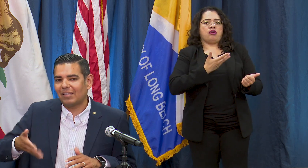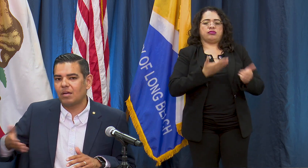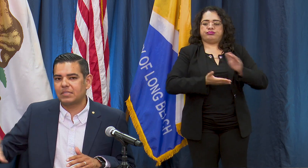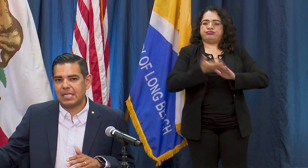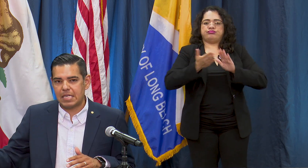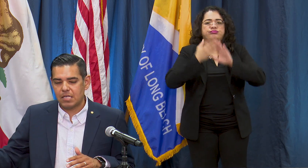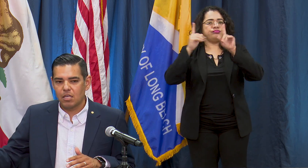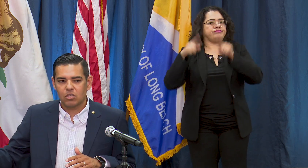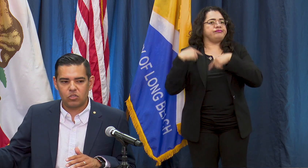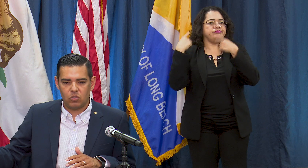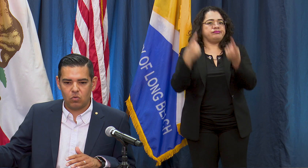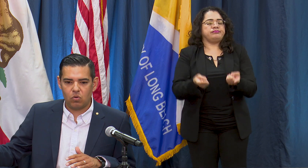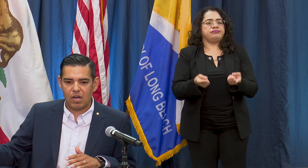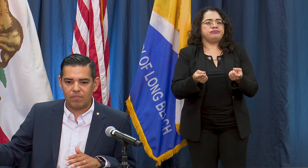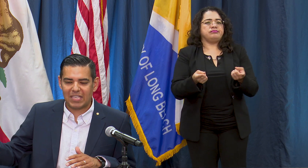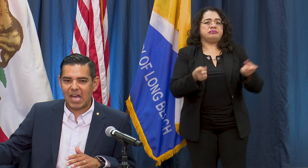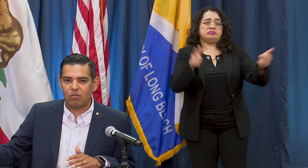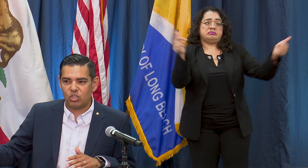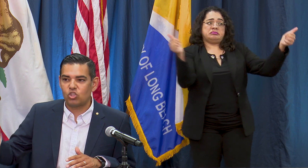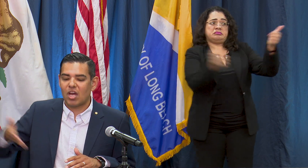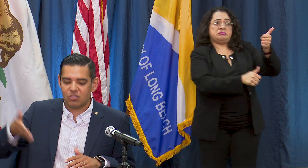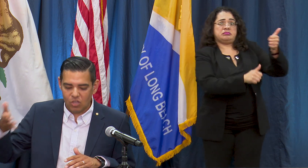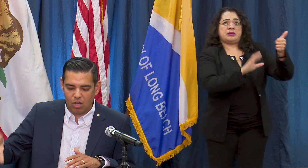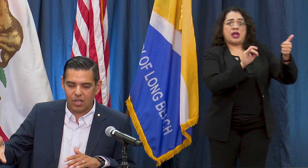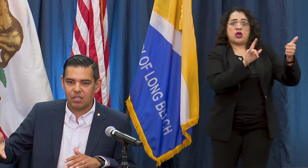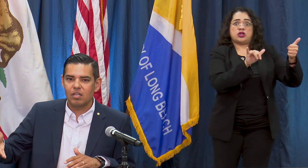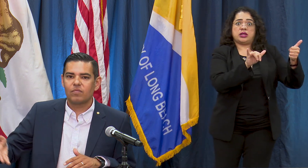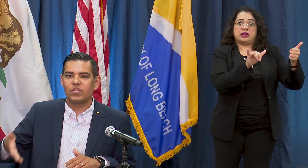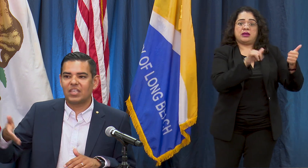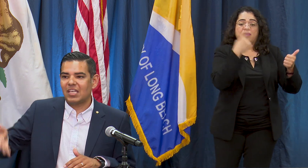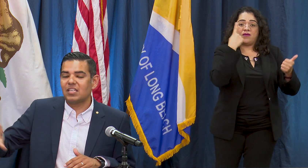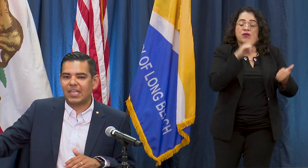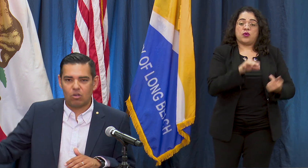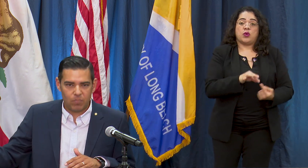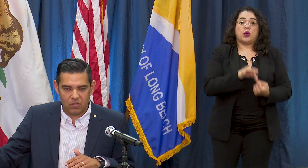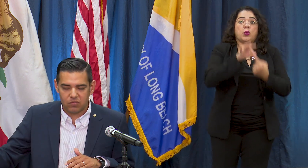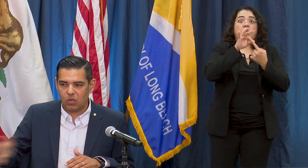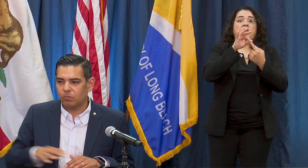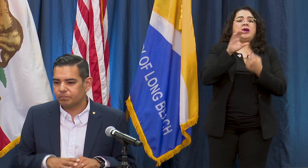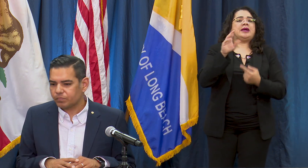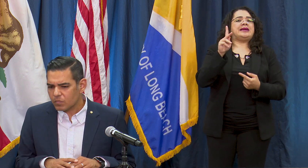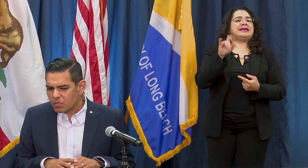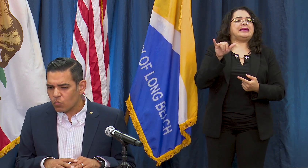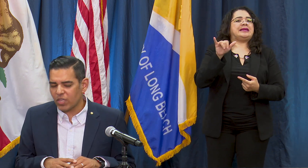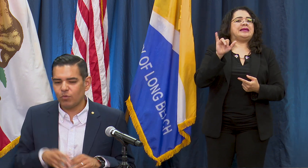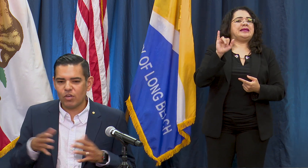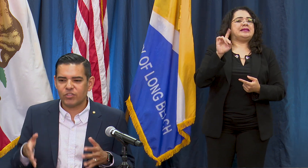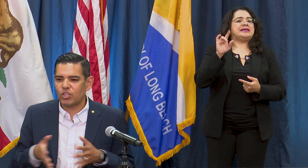lumped into the county just on the key indicator piece. We know that's a